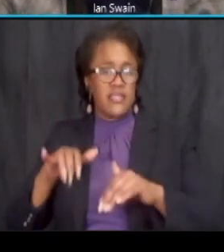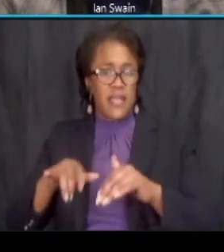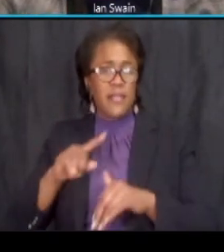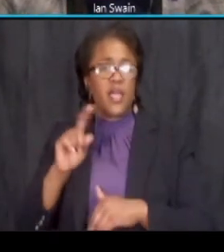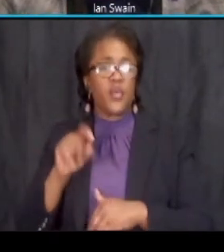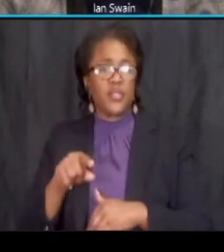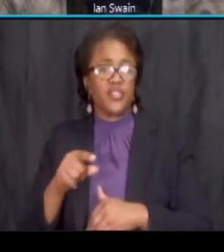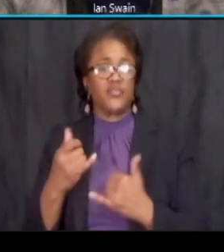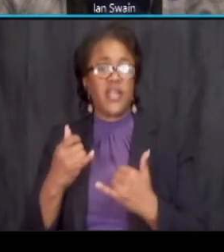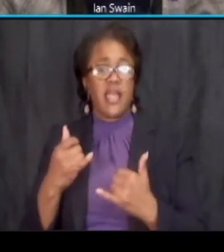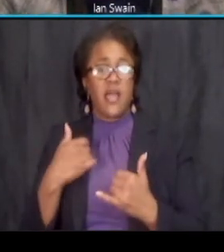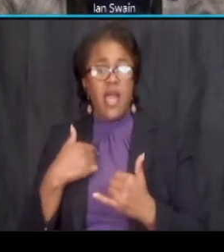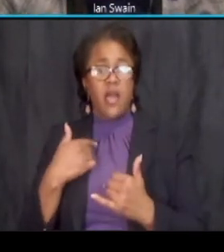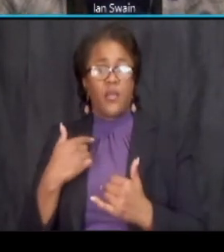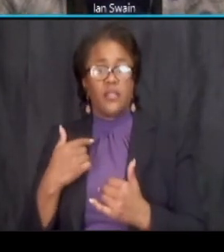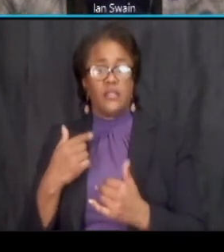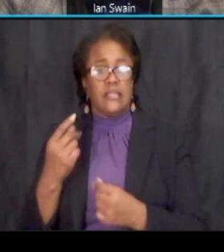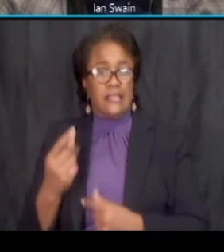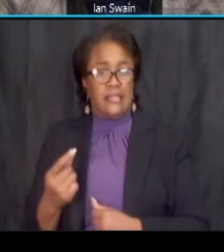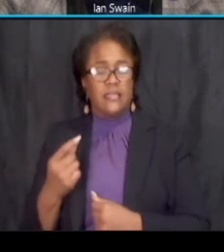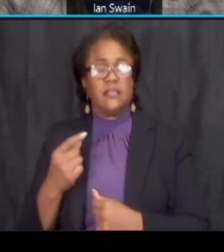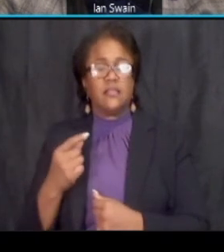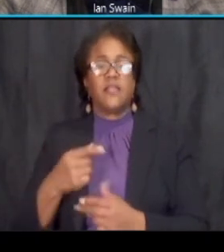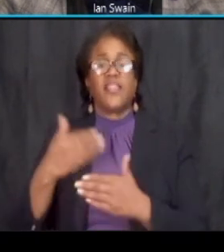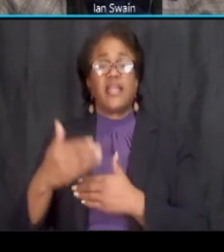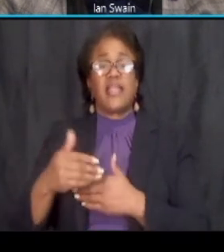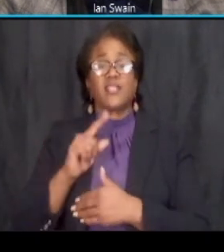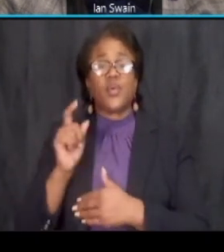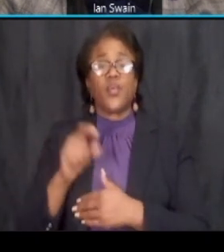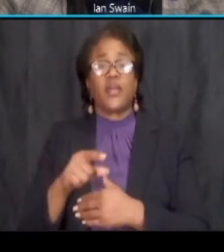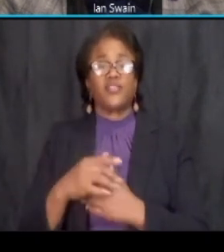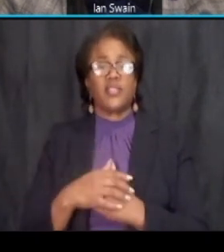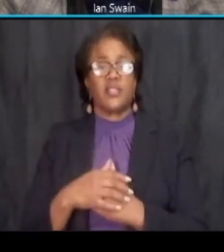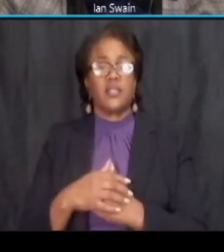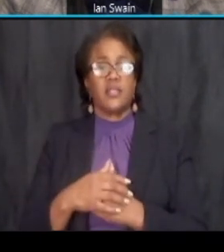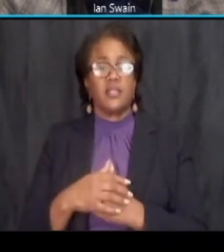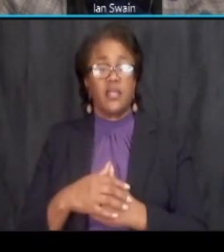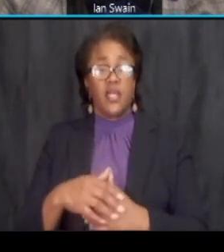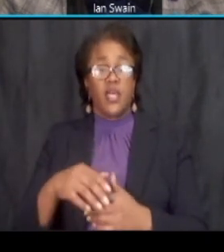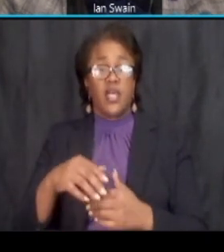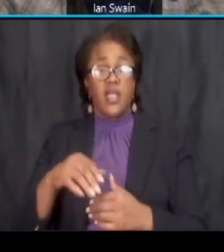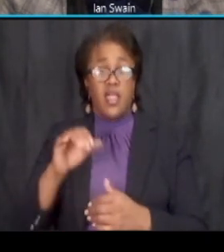get to these uh quickly the next question is uh will the traffic signals prioritize